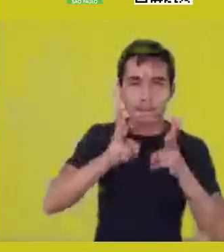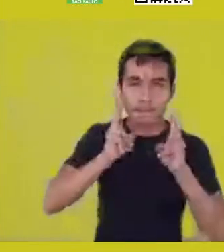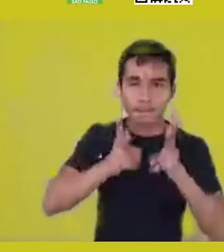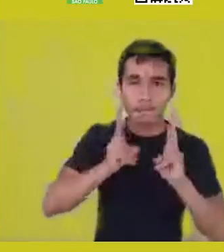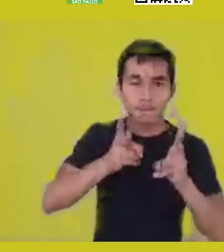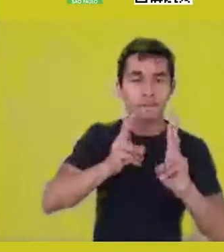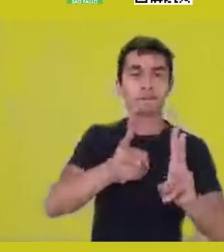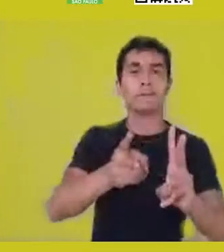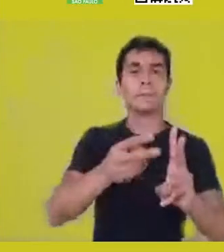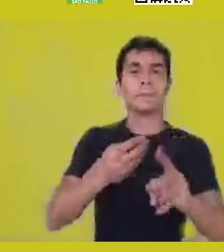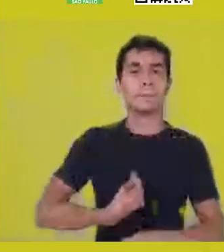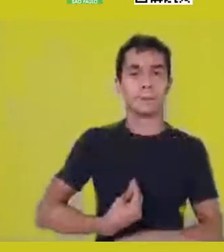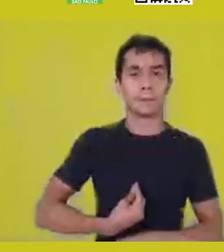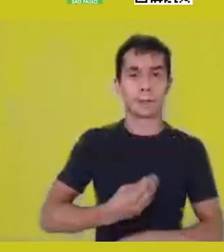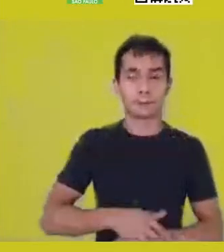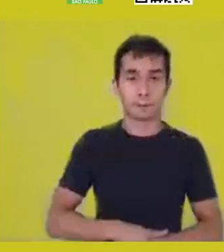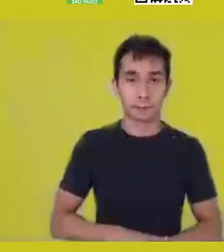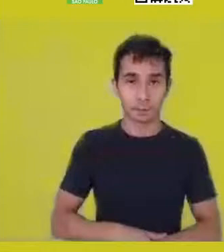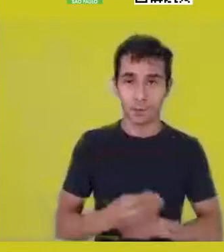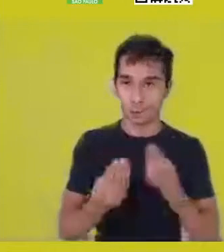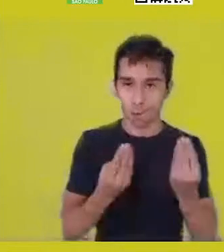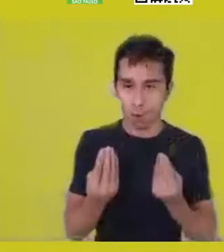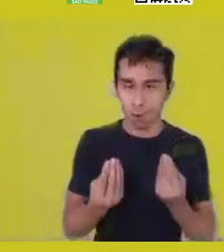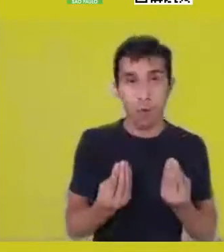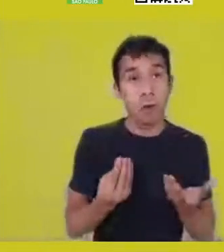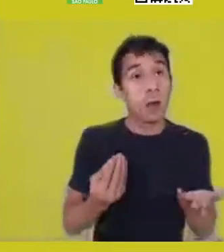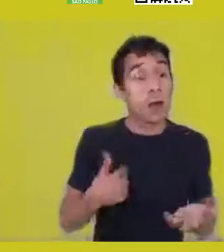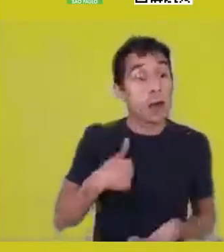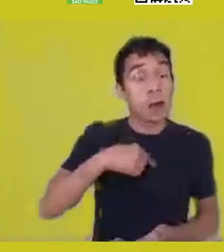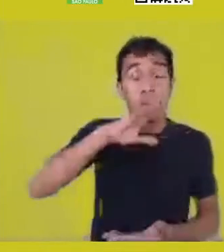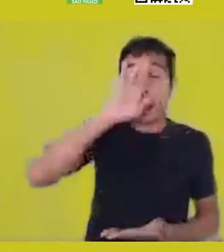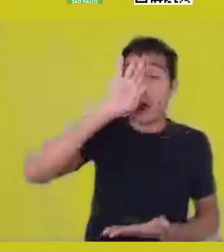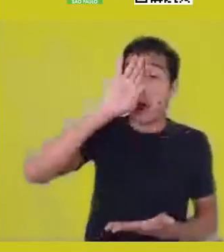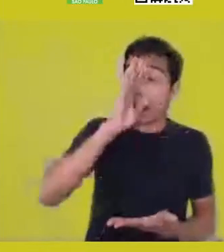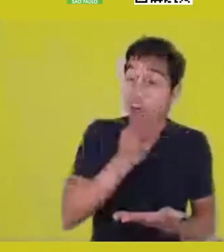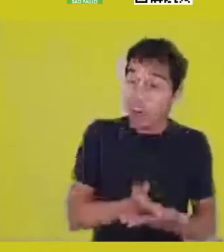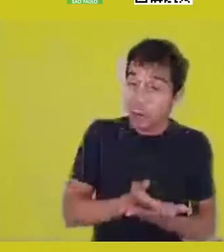And I believe that what keeps itself alive in these invariables